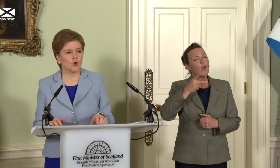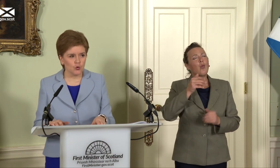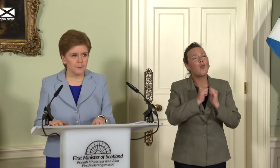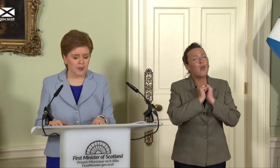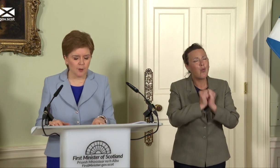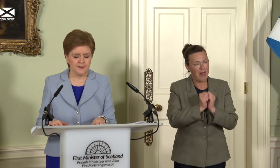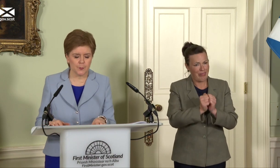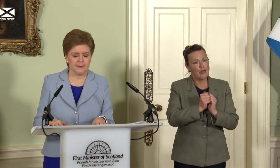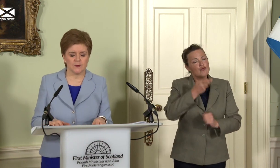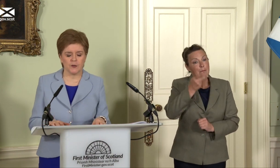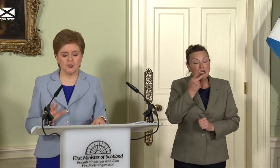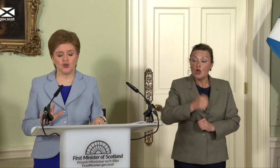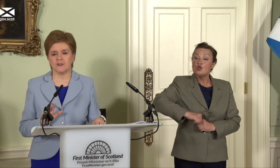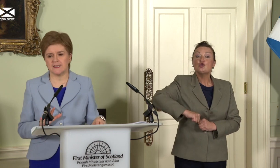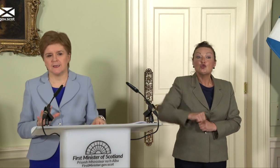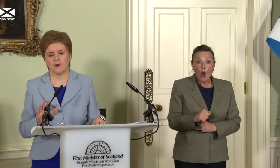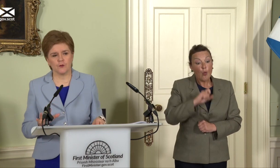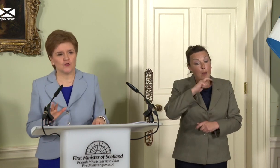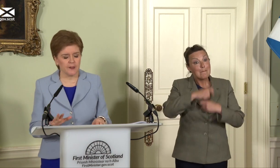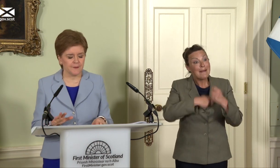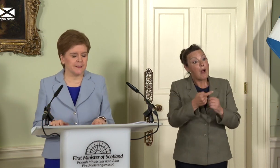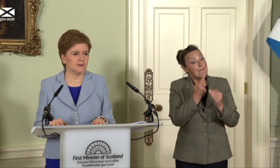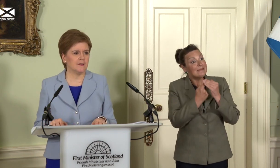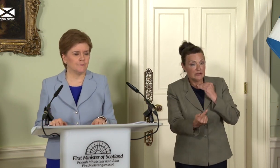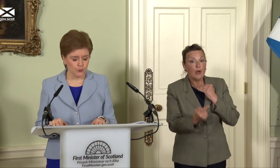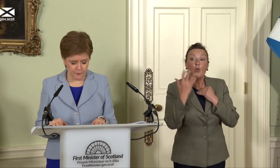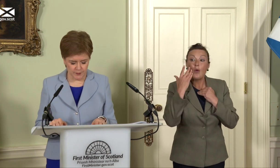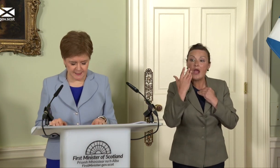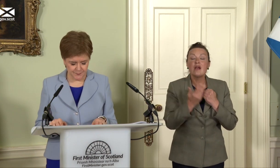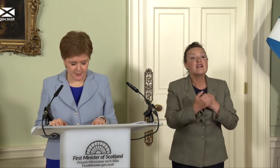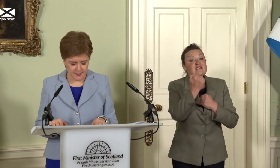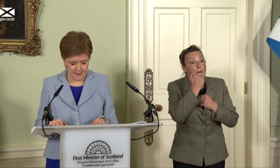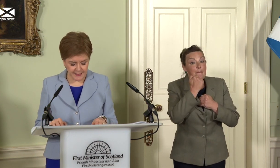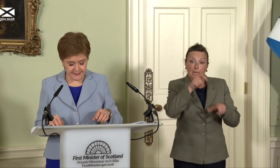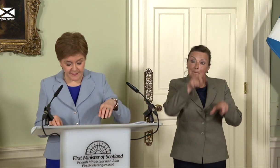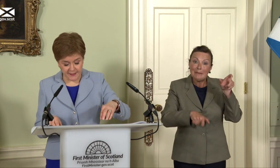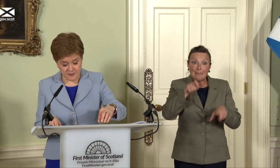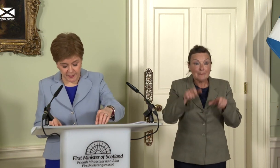only become independent when a majority of those who live here vote for it. It is in that spirit,